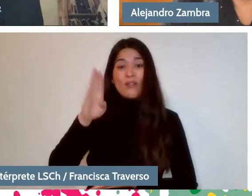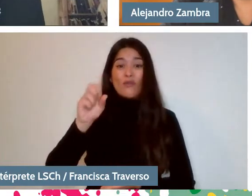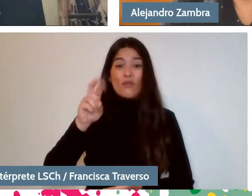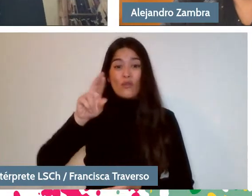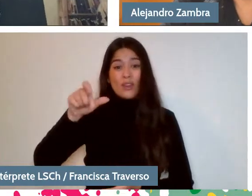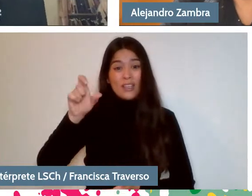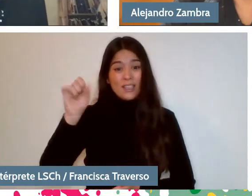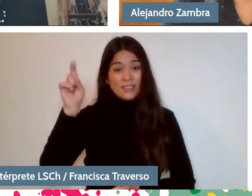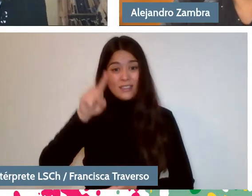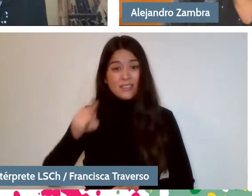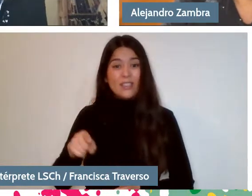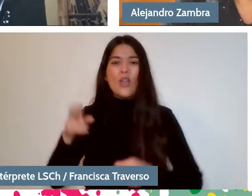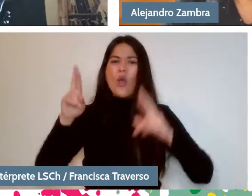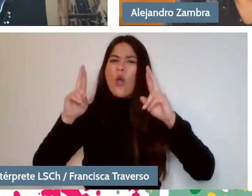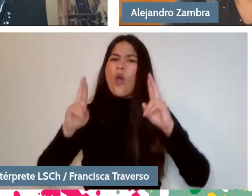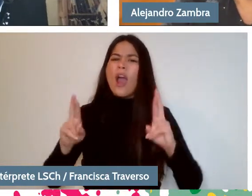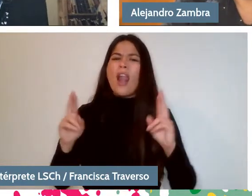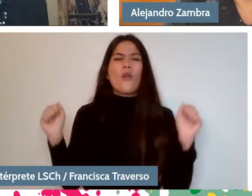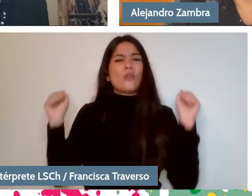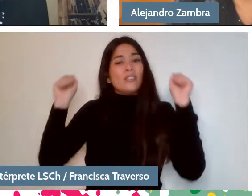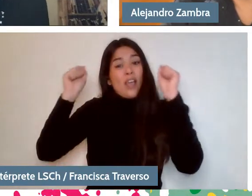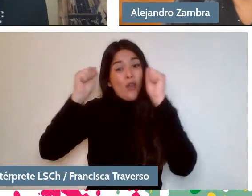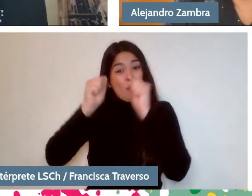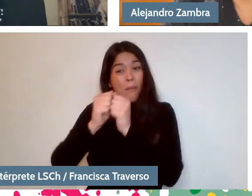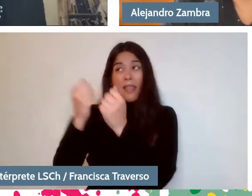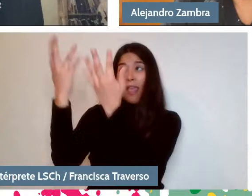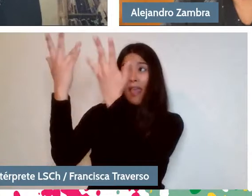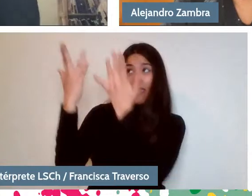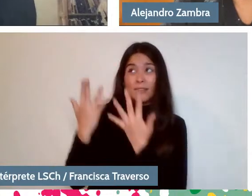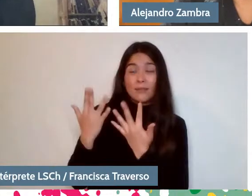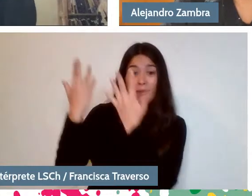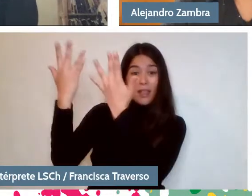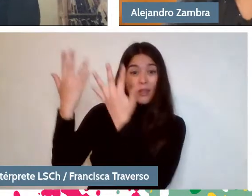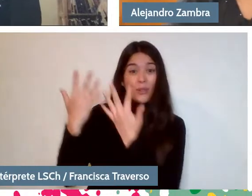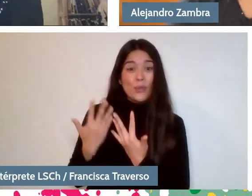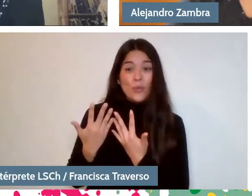or if it's not Borges, then that Jim Riz joins us, who is someone I like very much.